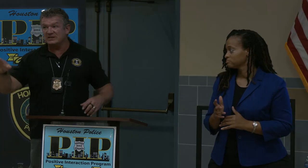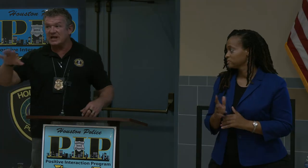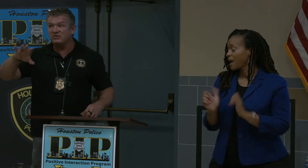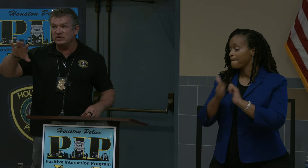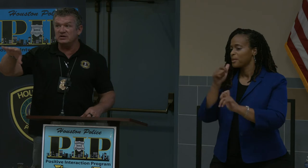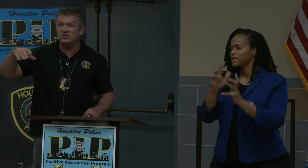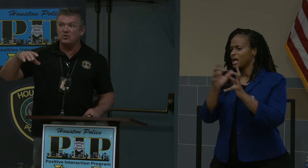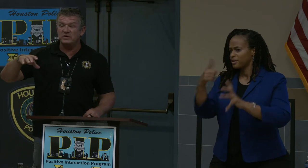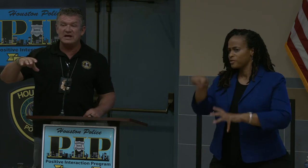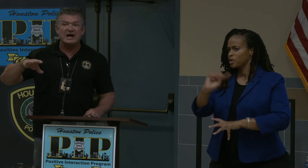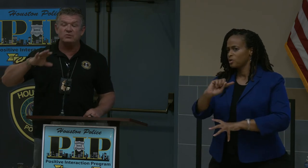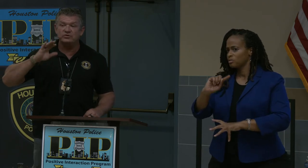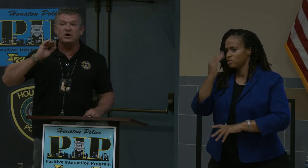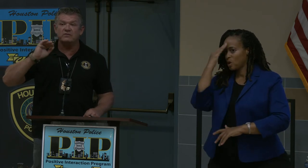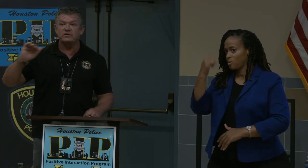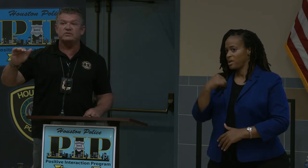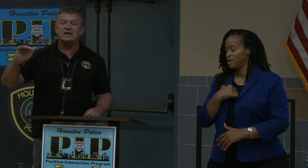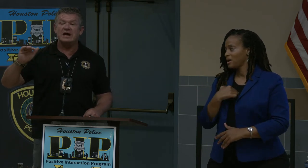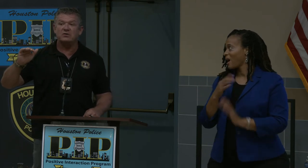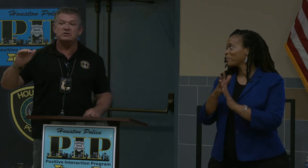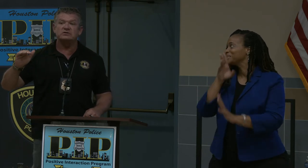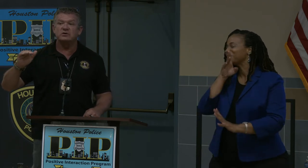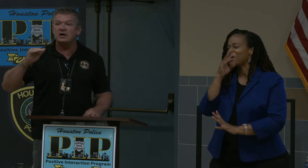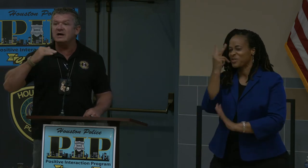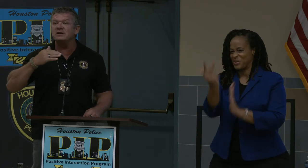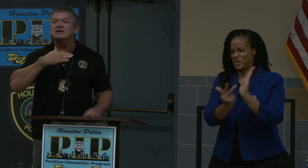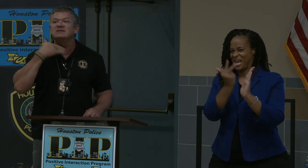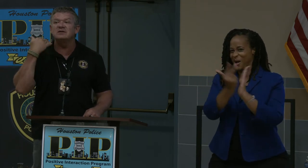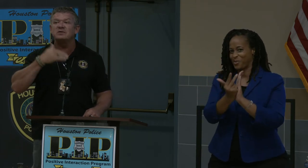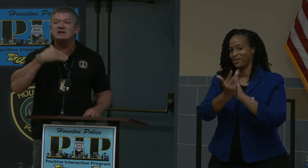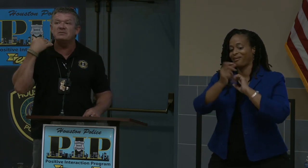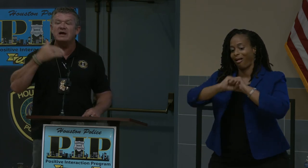a lot of people in here know me and I will talk for three hours. Somebody in the back